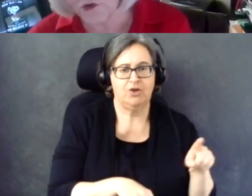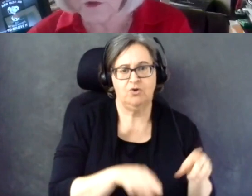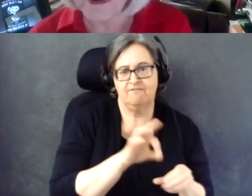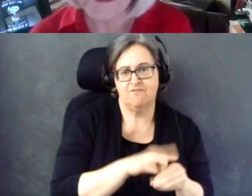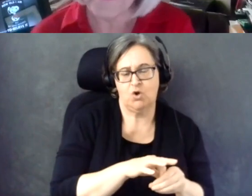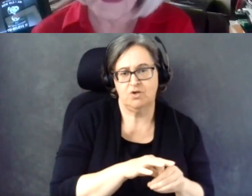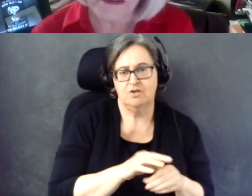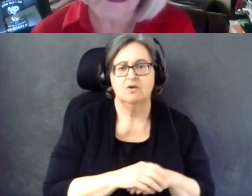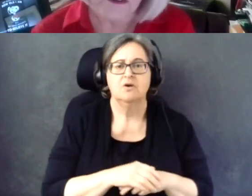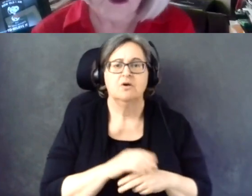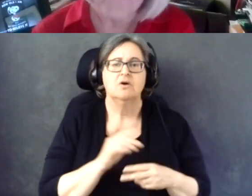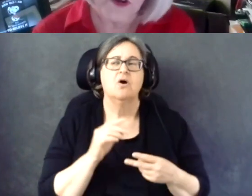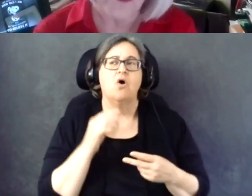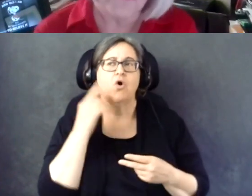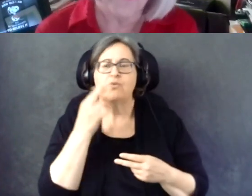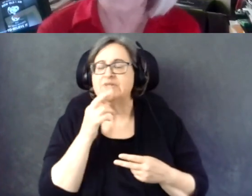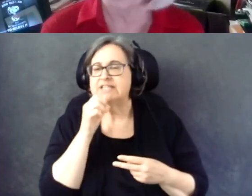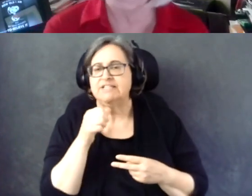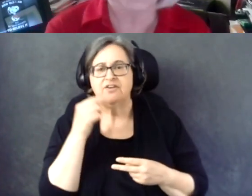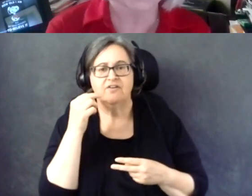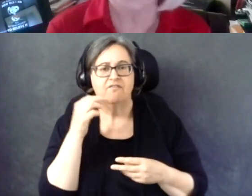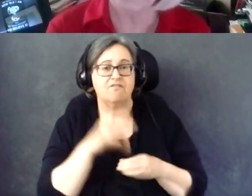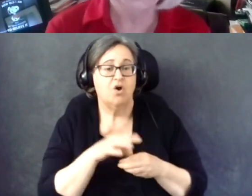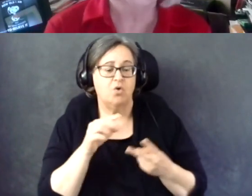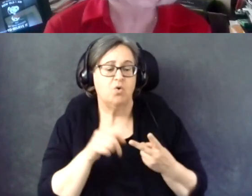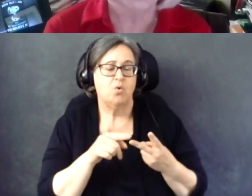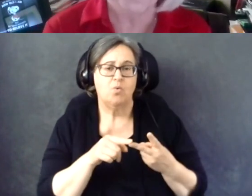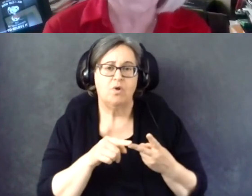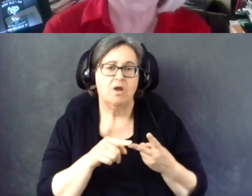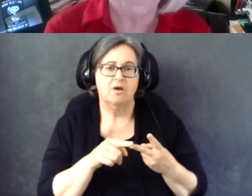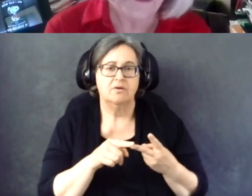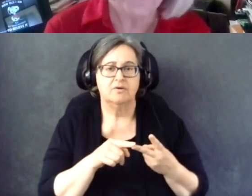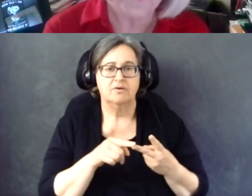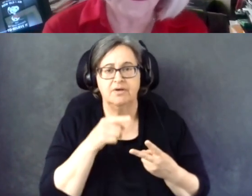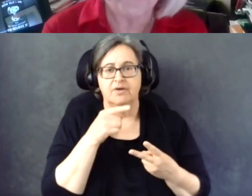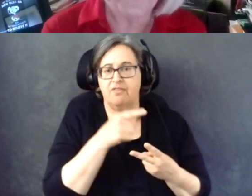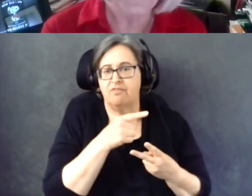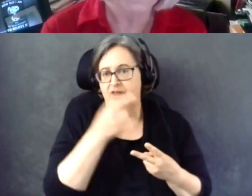Or the reason they did not vote because they do not know how to vote.